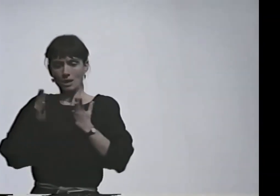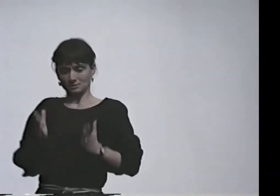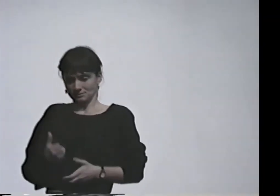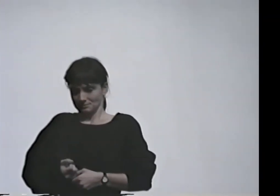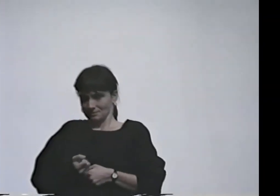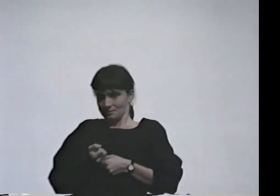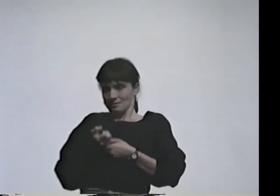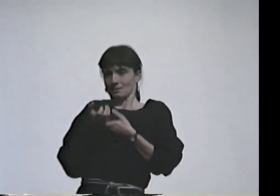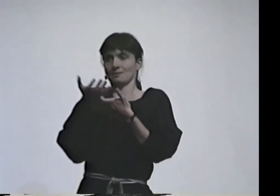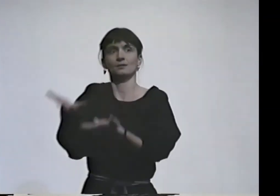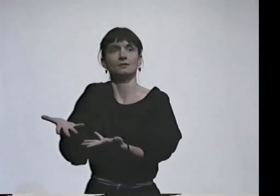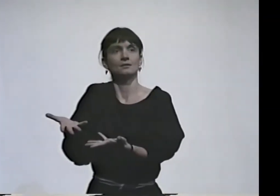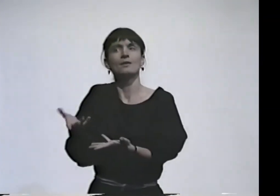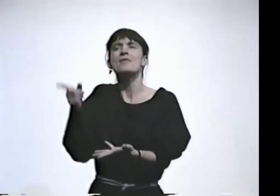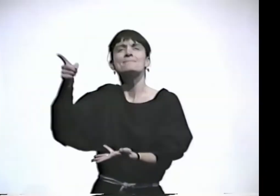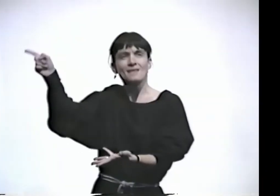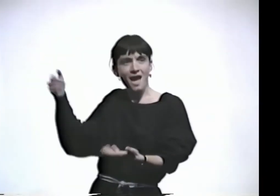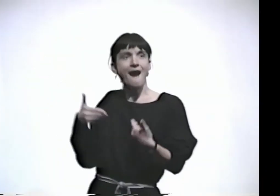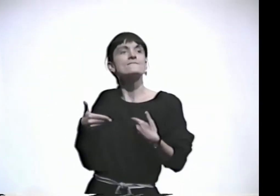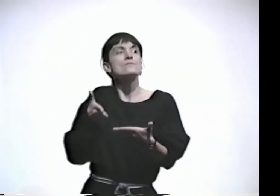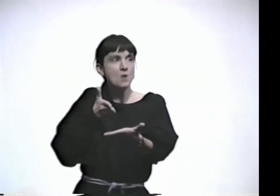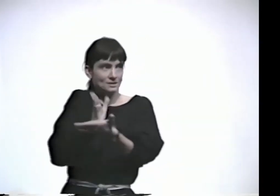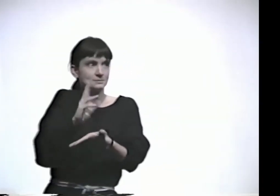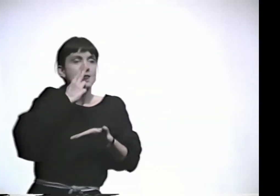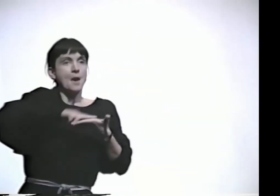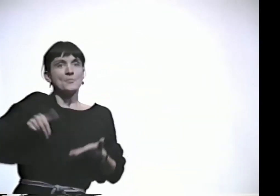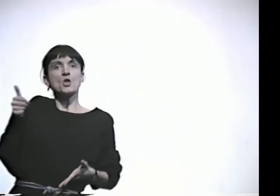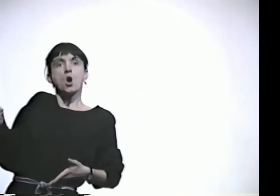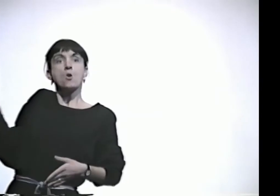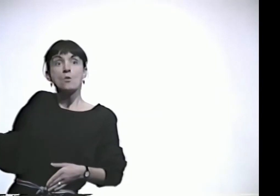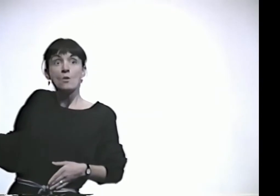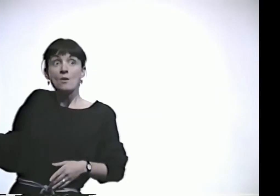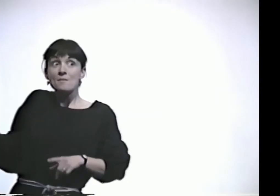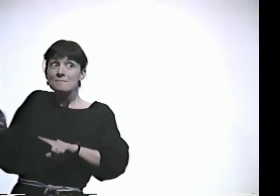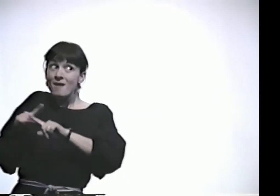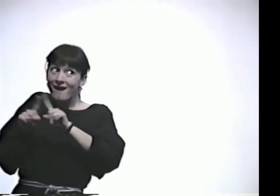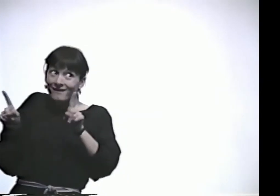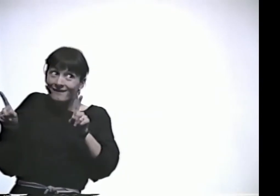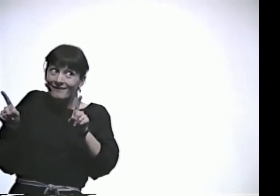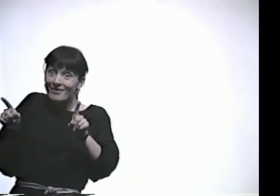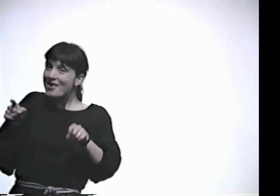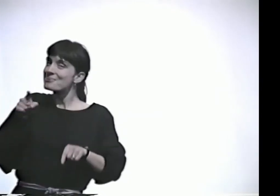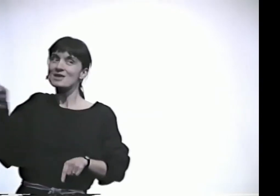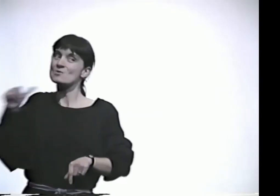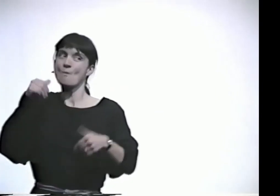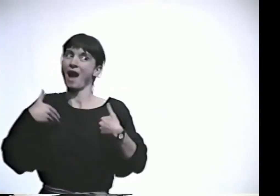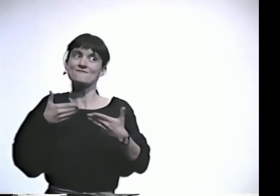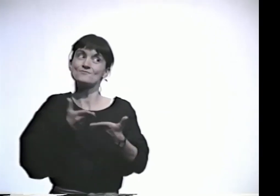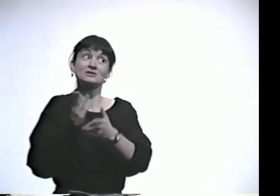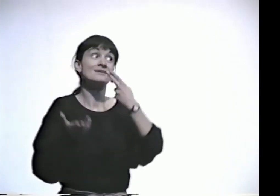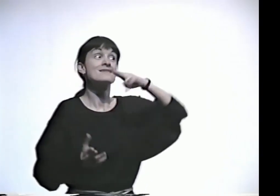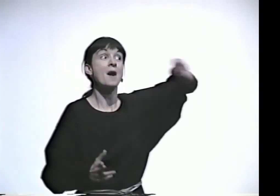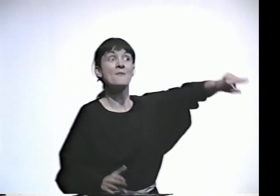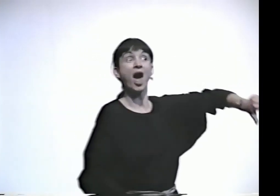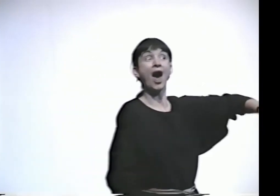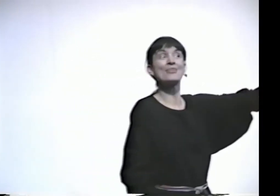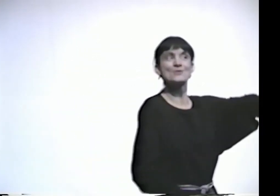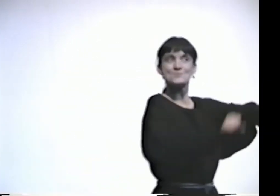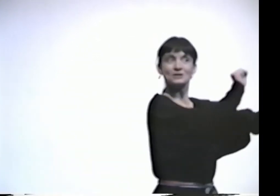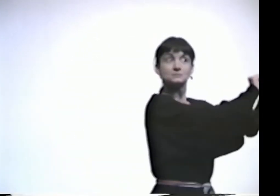BUT THAT IT IS ART AND THAT IT'S EXPRESSION. AND ARTISTS HAVE THE RIGHT TO LABEL THEIR OWN WORK,